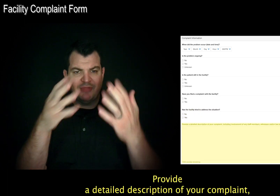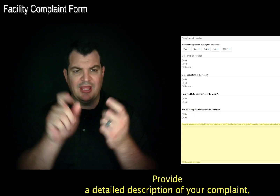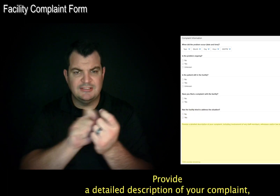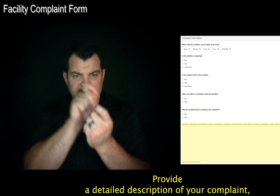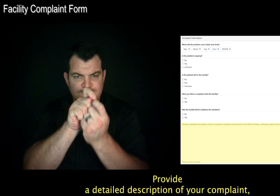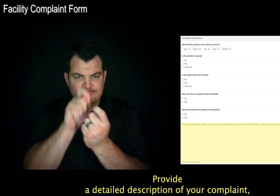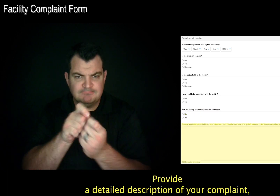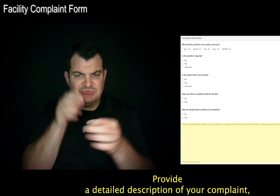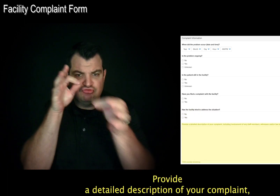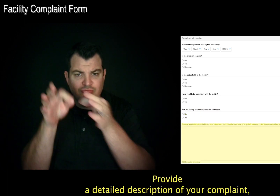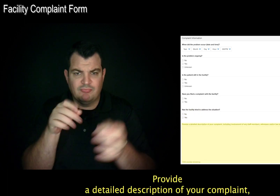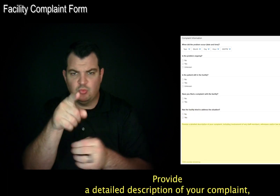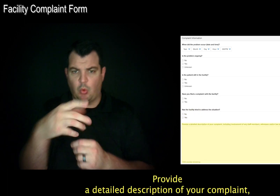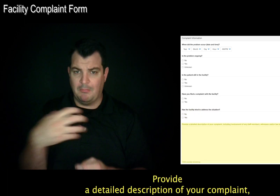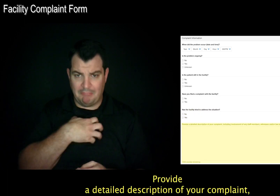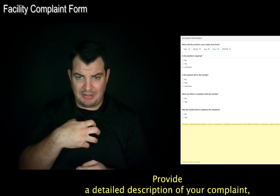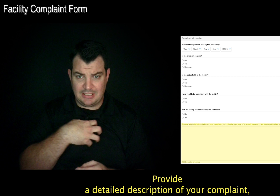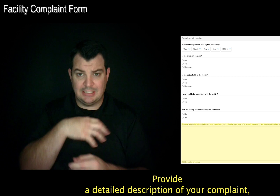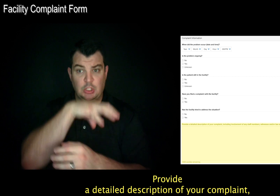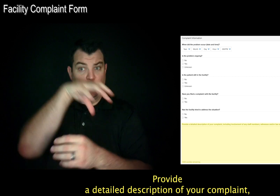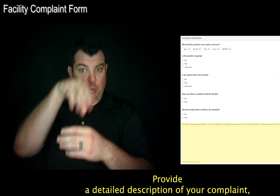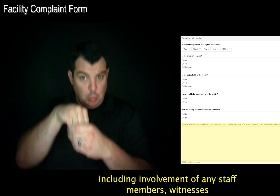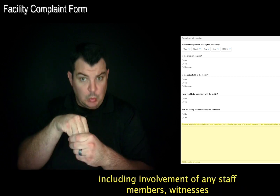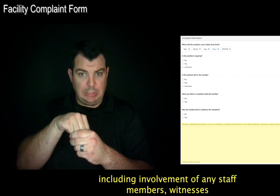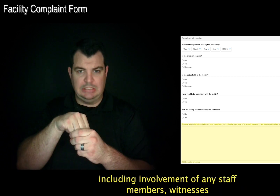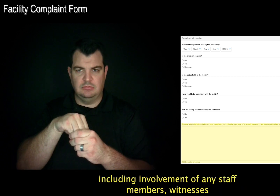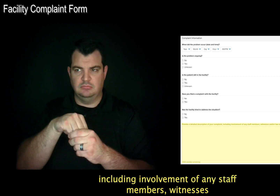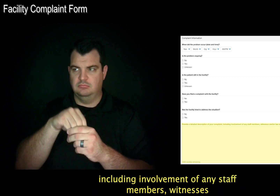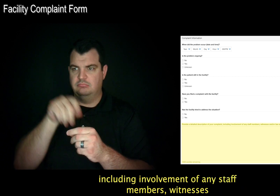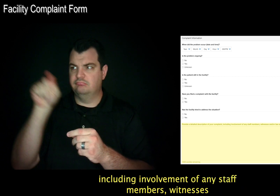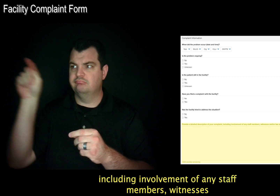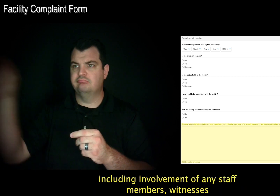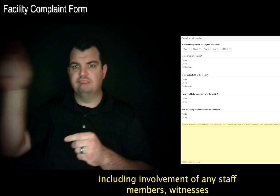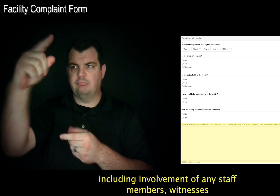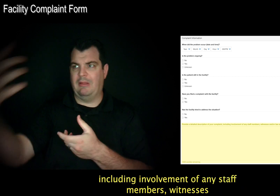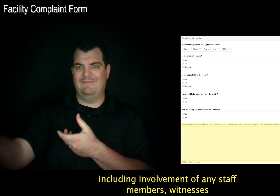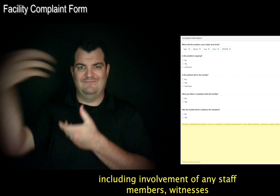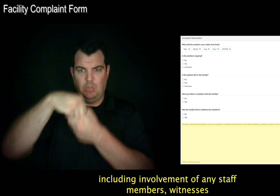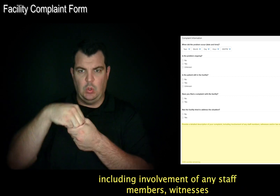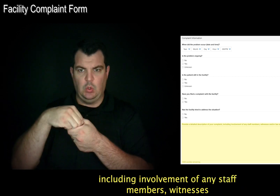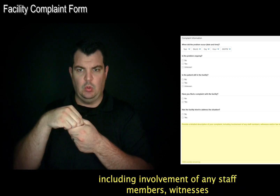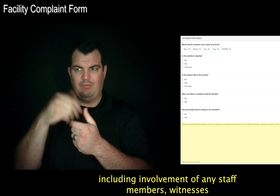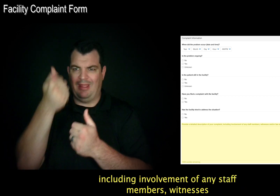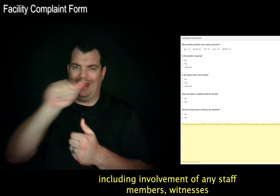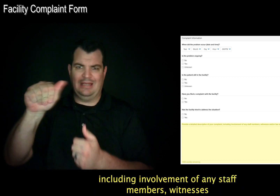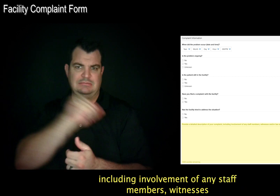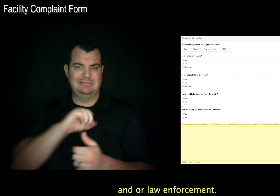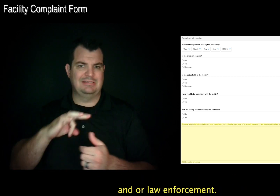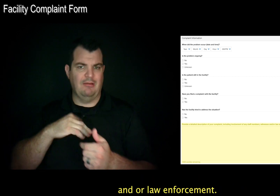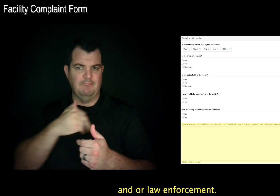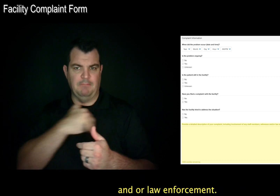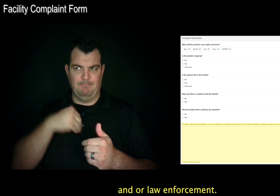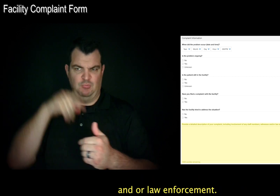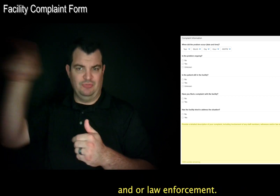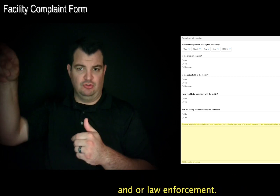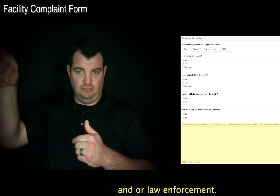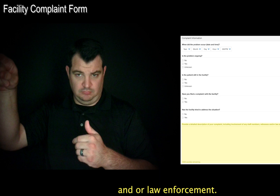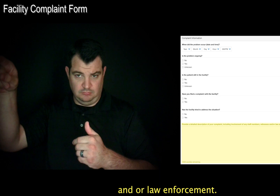Provide a detailed description of your complaint, including involvement of any staff members, witnesses and or law enforcement.